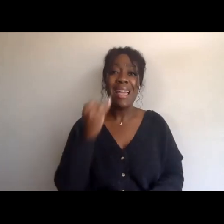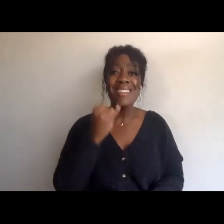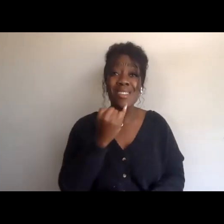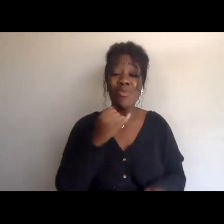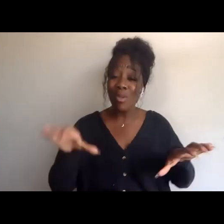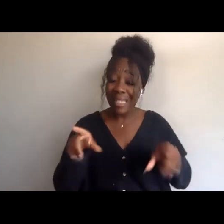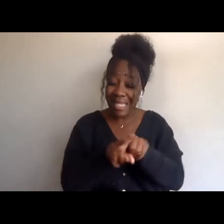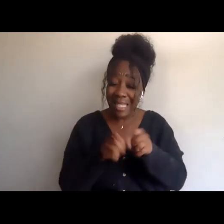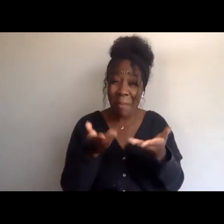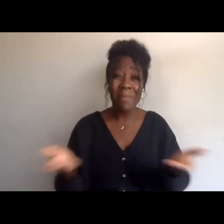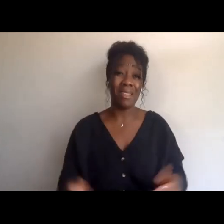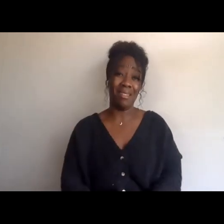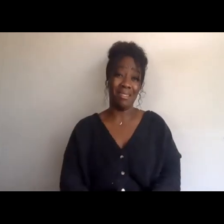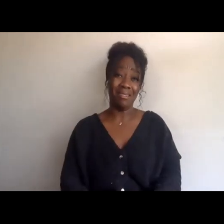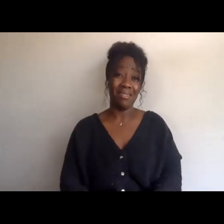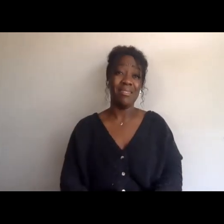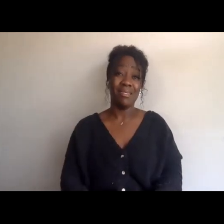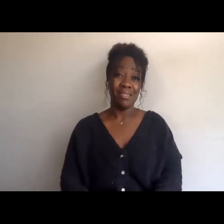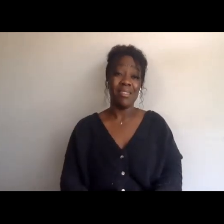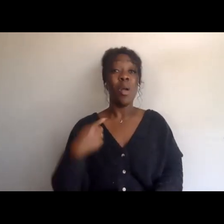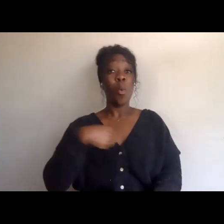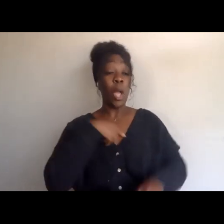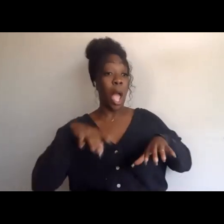We settled on land where there are folks already here,